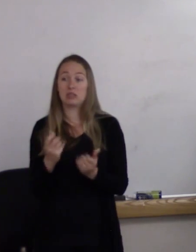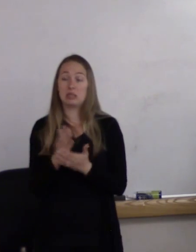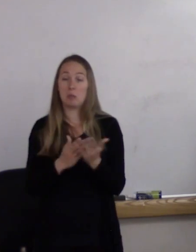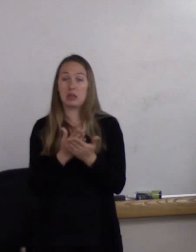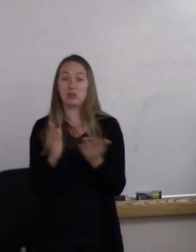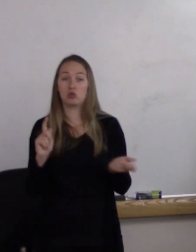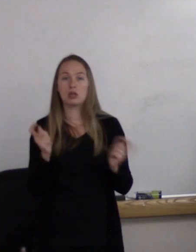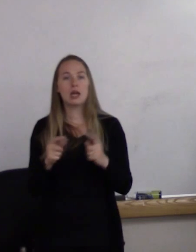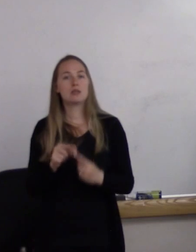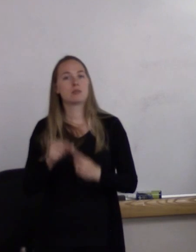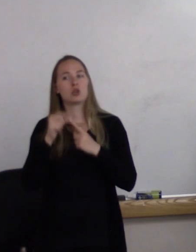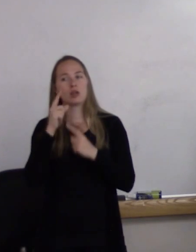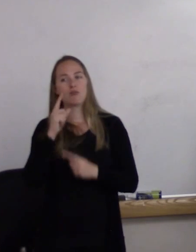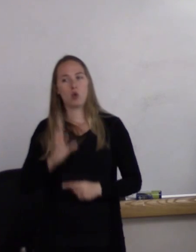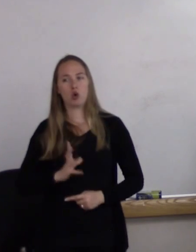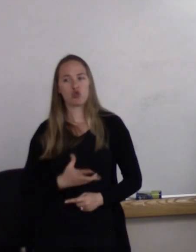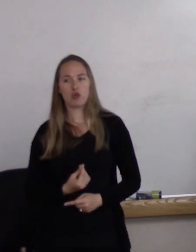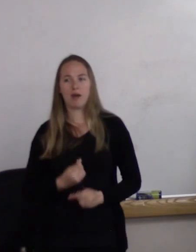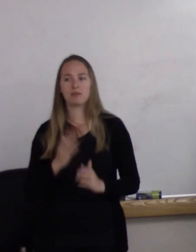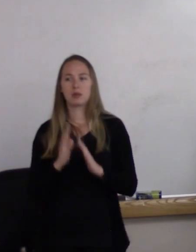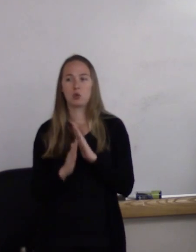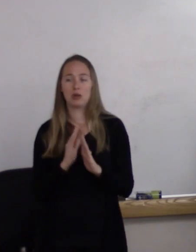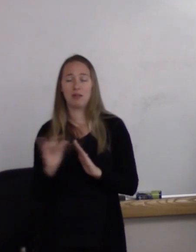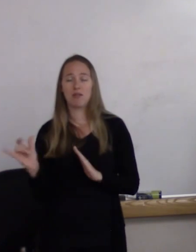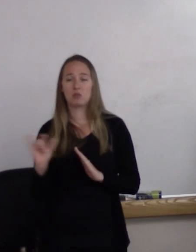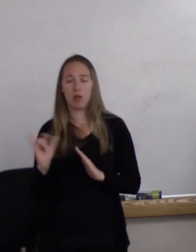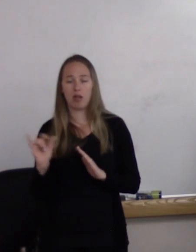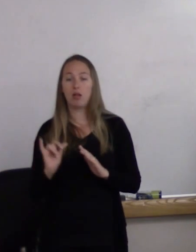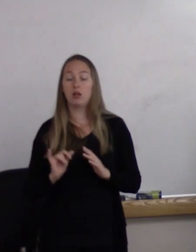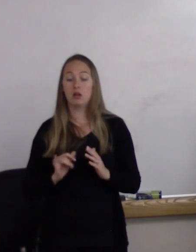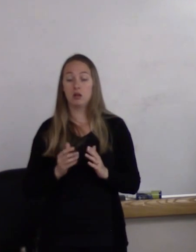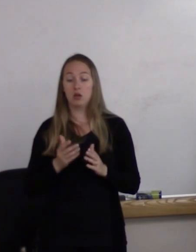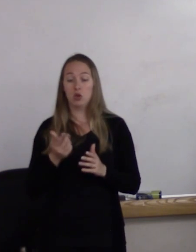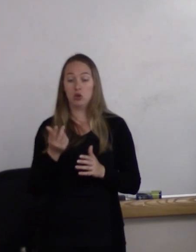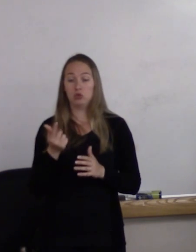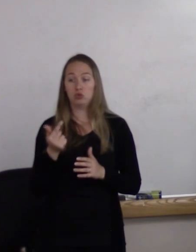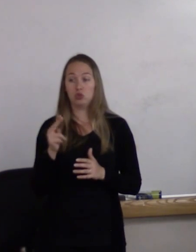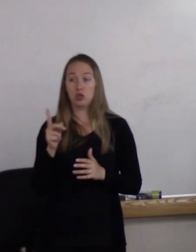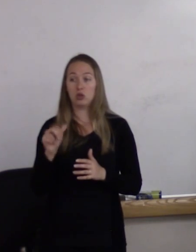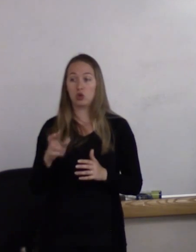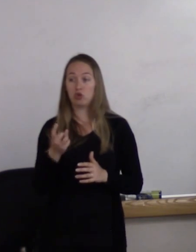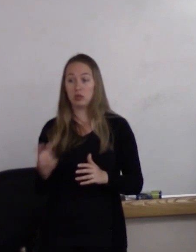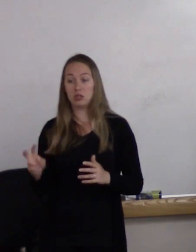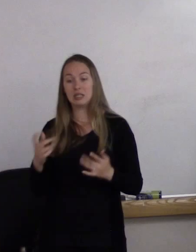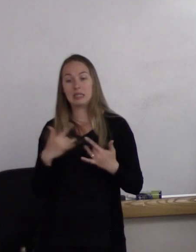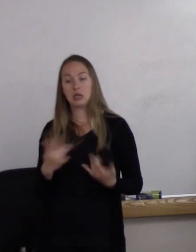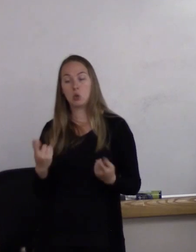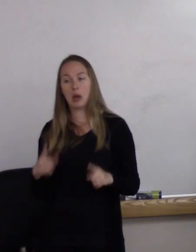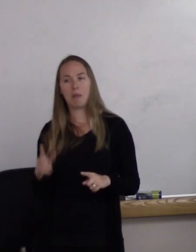Especially for the trans community as well. Gender transition actually tends to happen later in life.